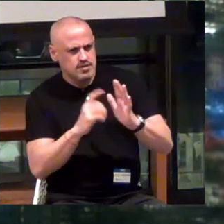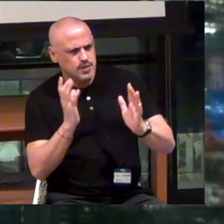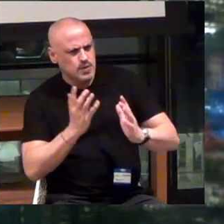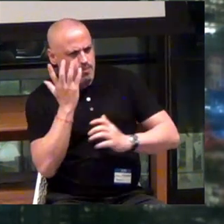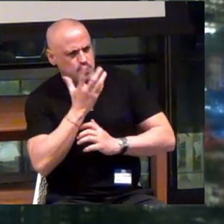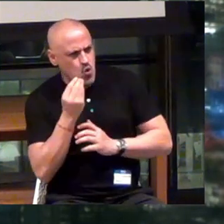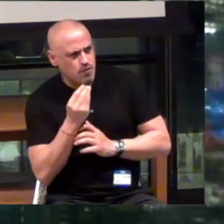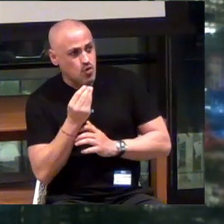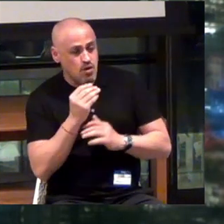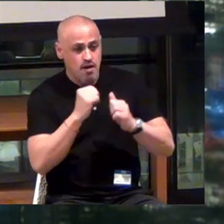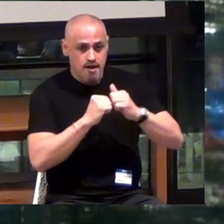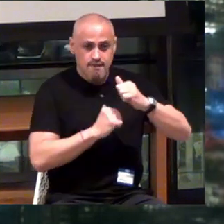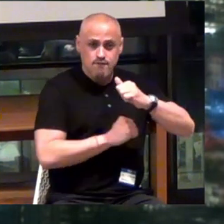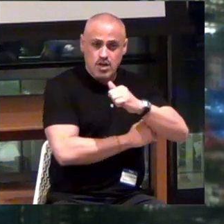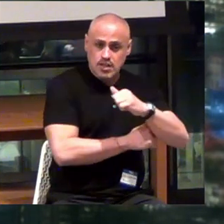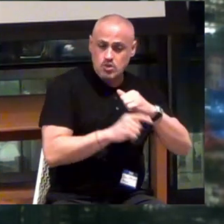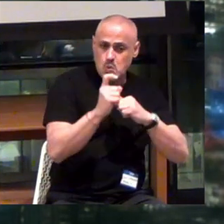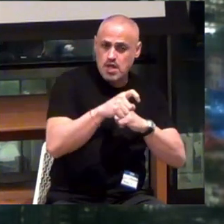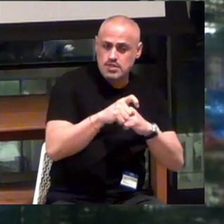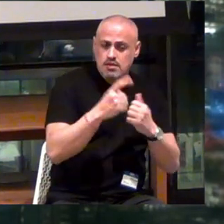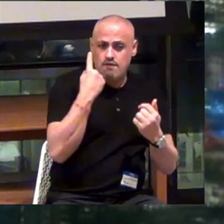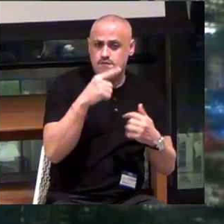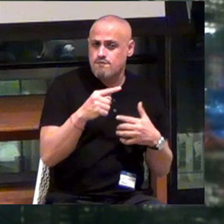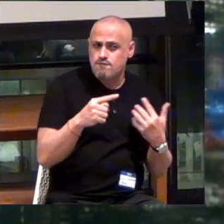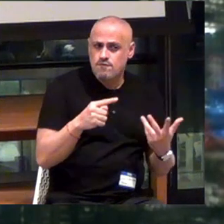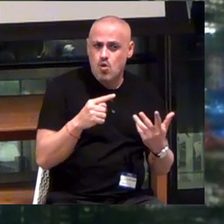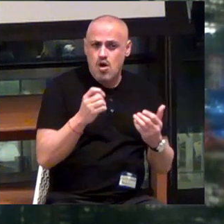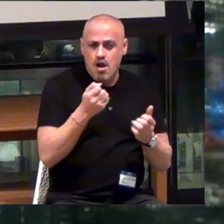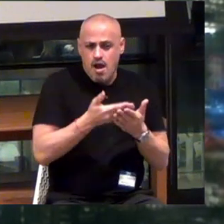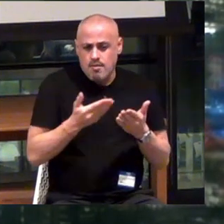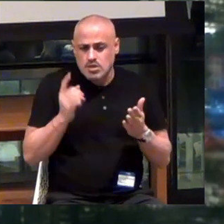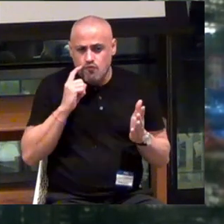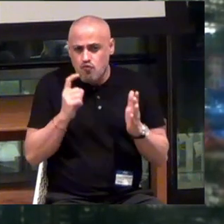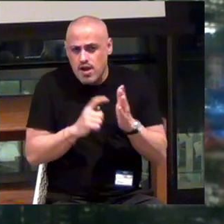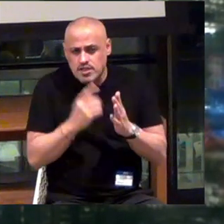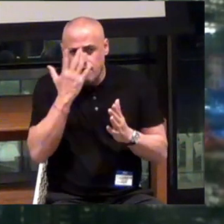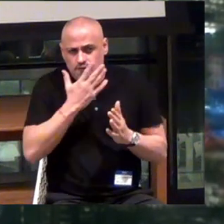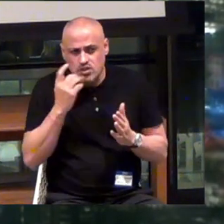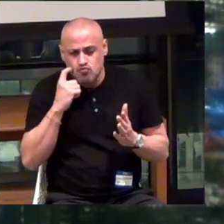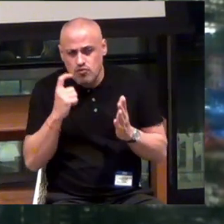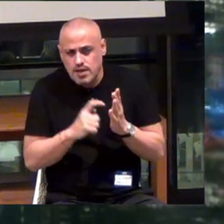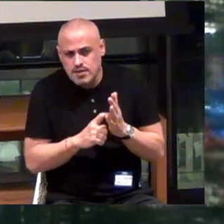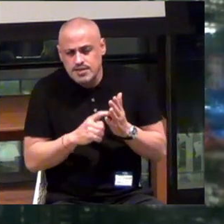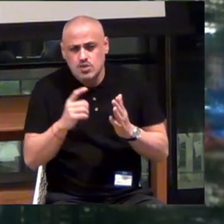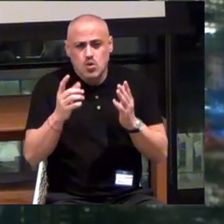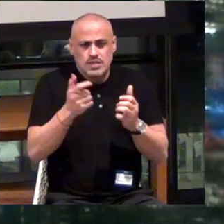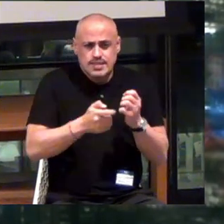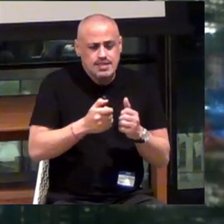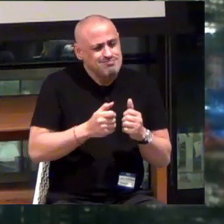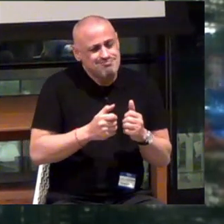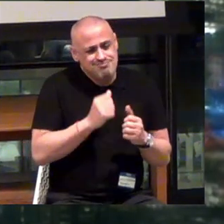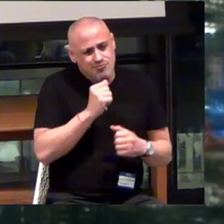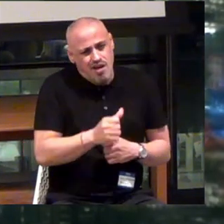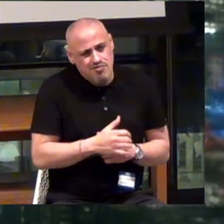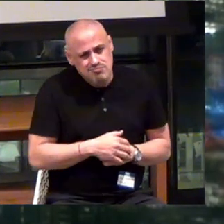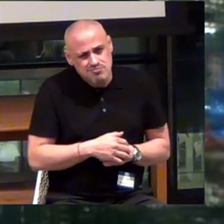Is it foundationally necessary for object recognition or facial recognition or text? No.